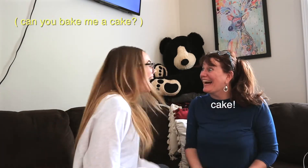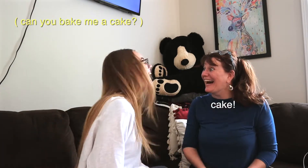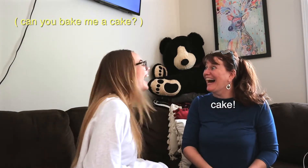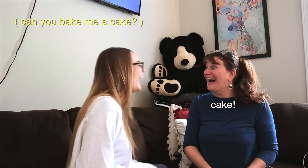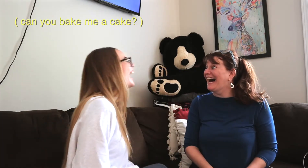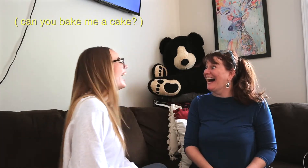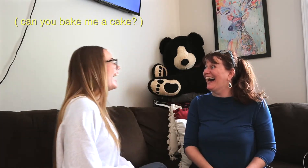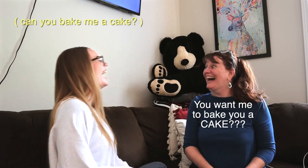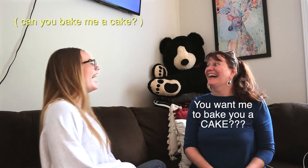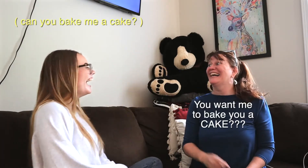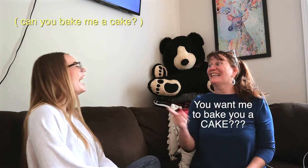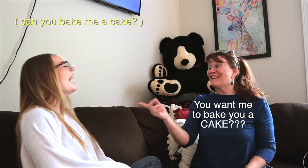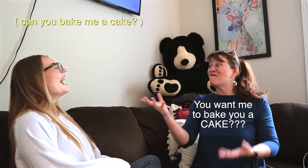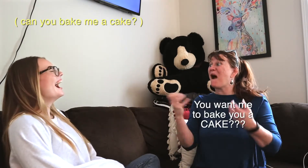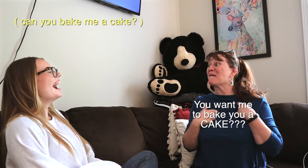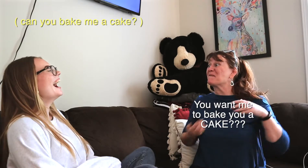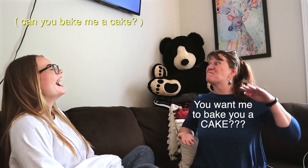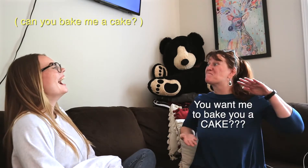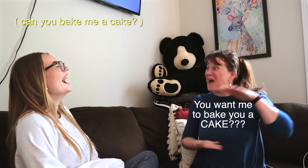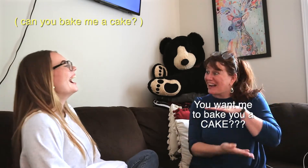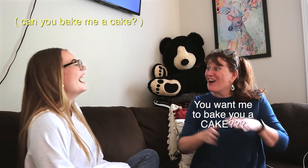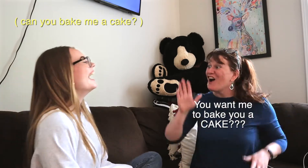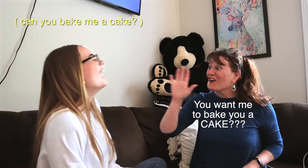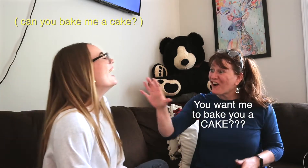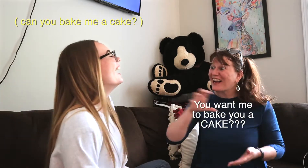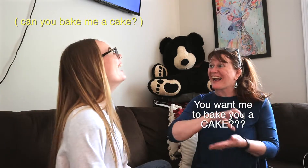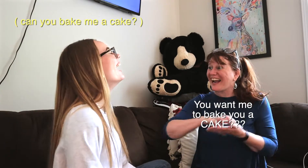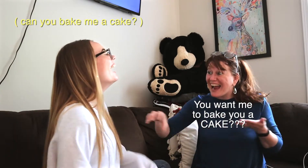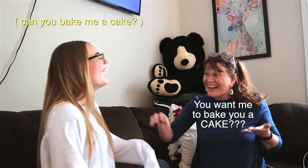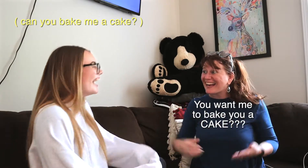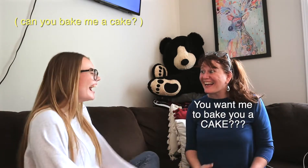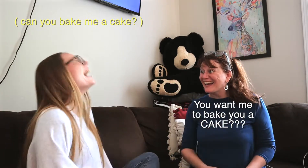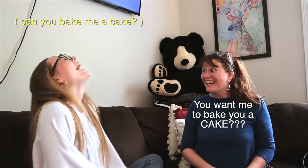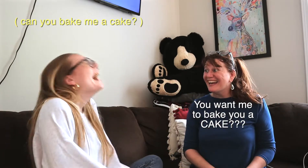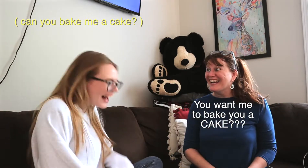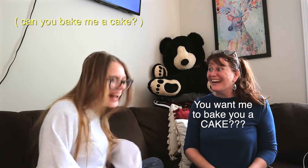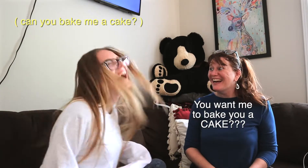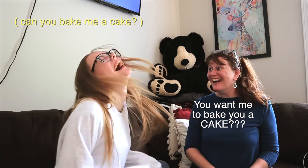yeah!! *laughing maniacally*